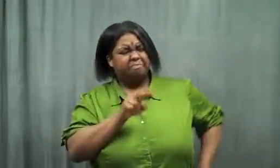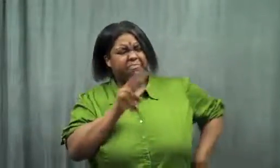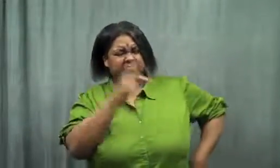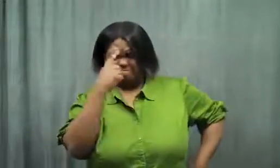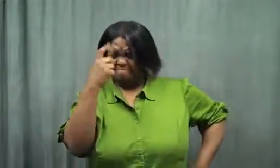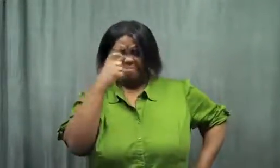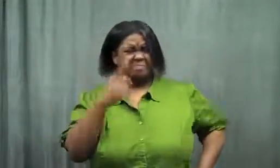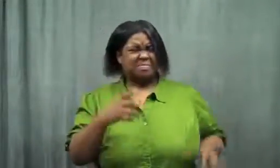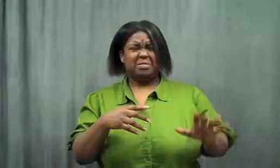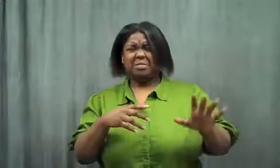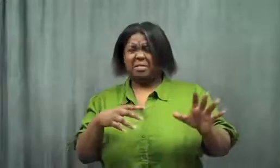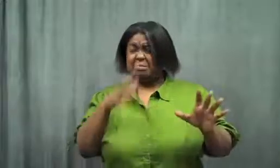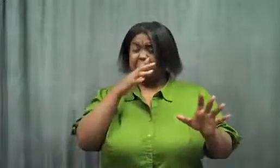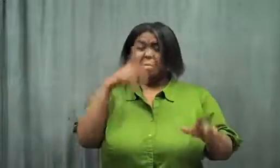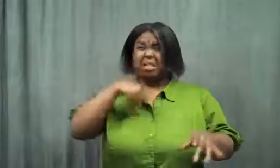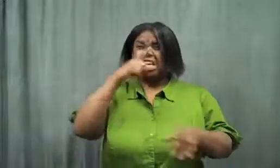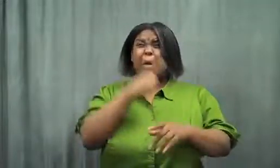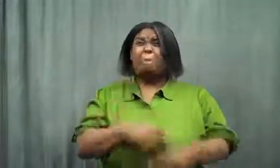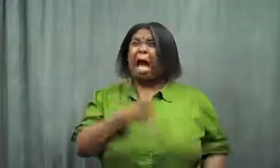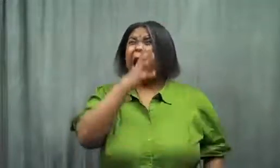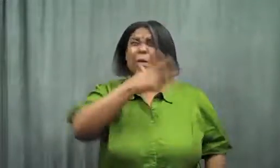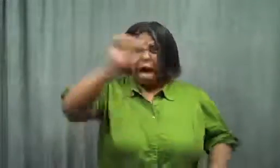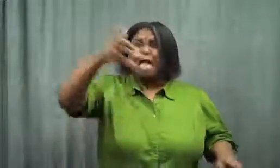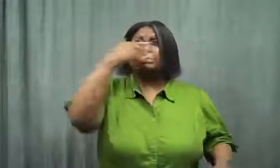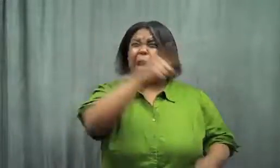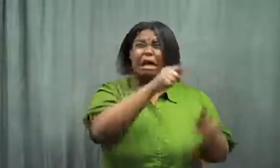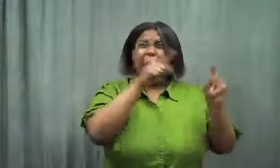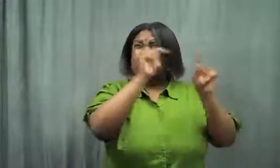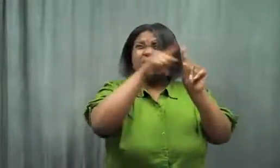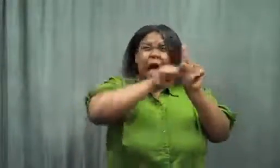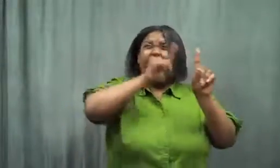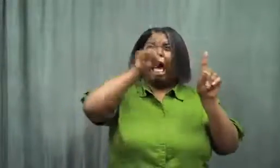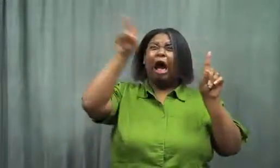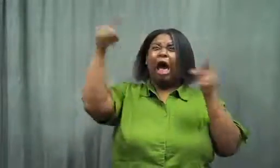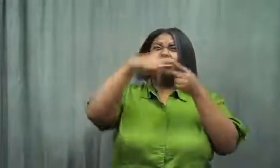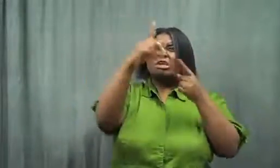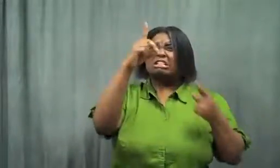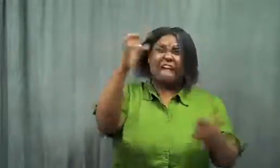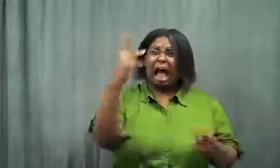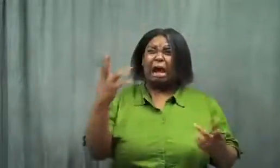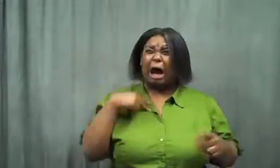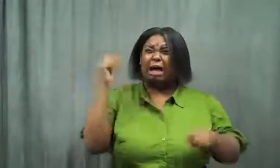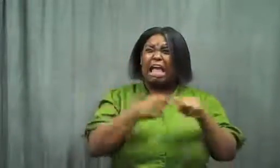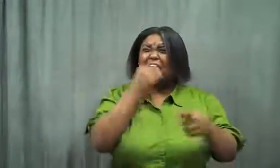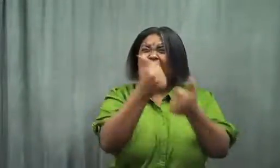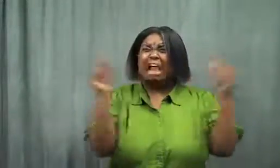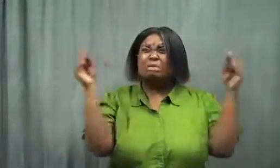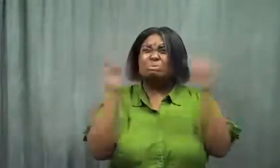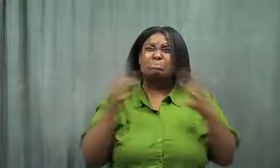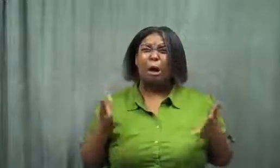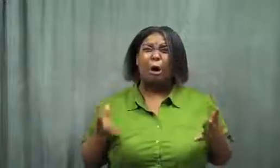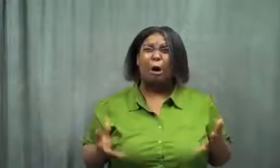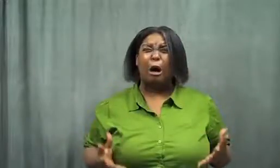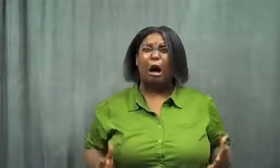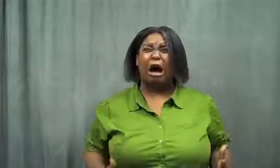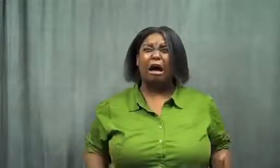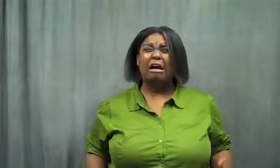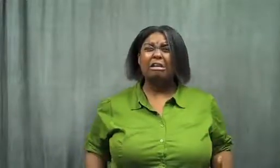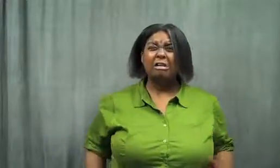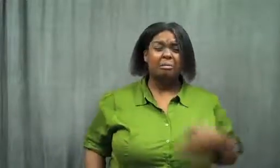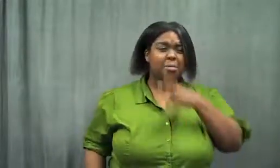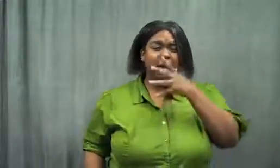My sisters yelled that they couldn't eat any more, they could smell me in the dining room!